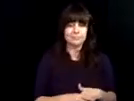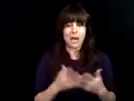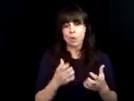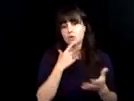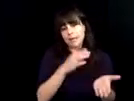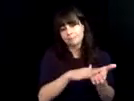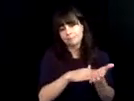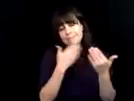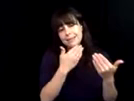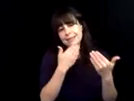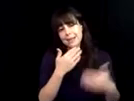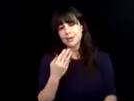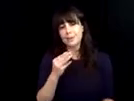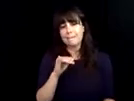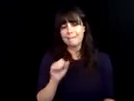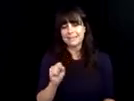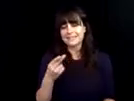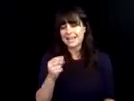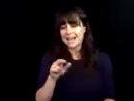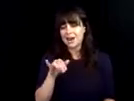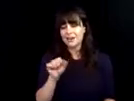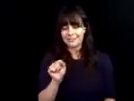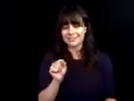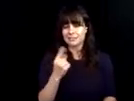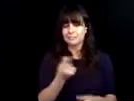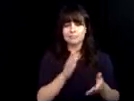I have been a dbvi family for six years. I wanted to